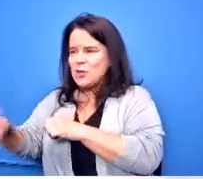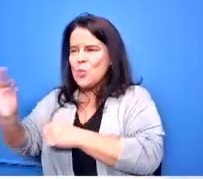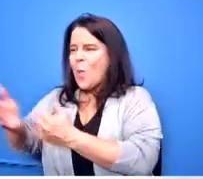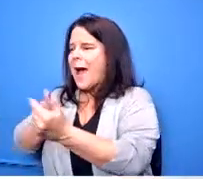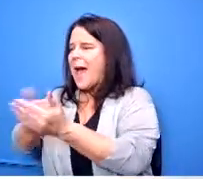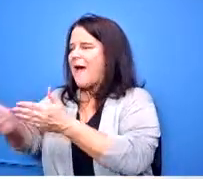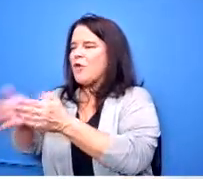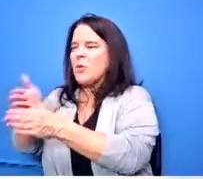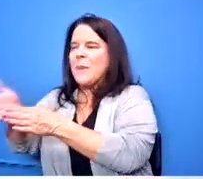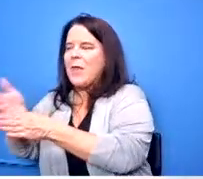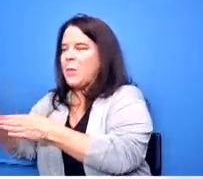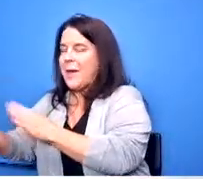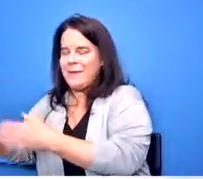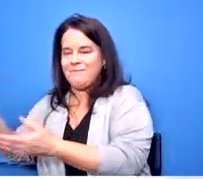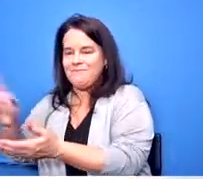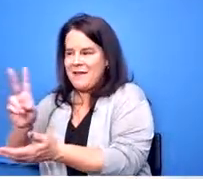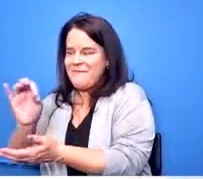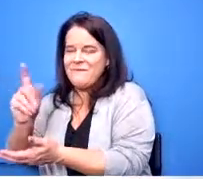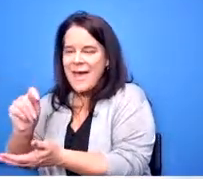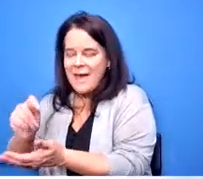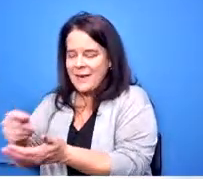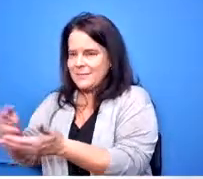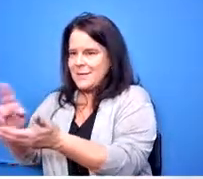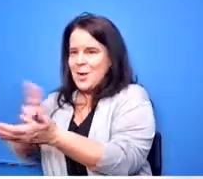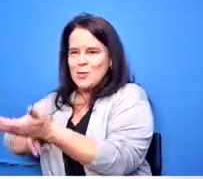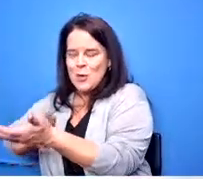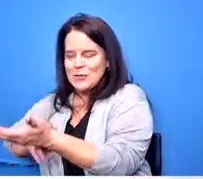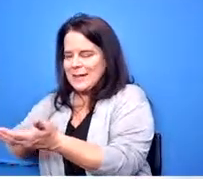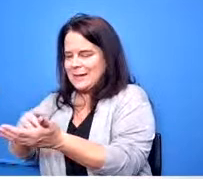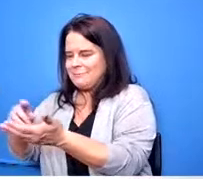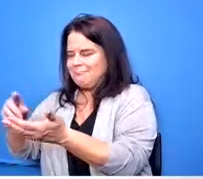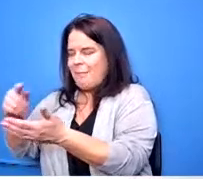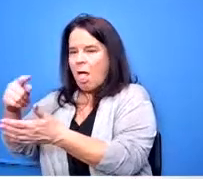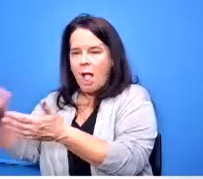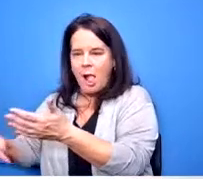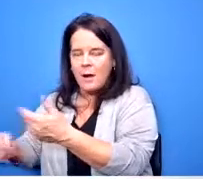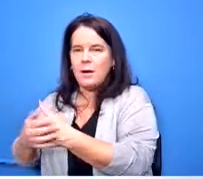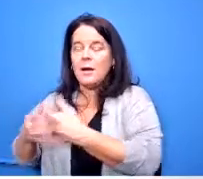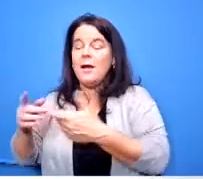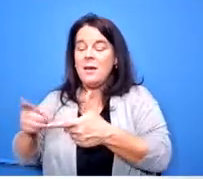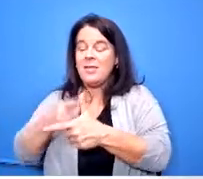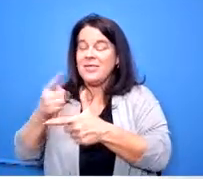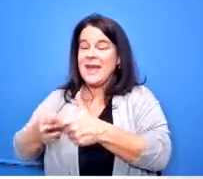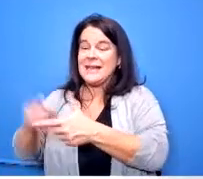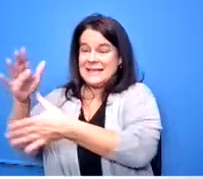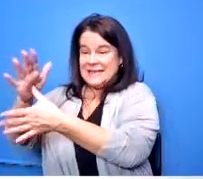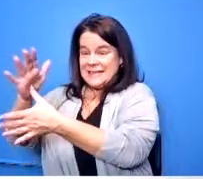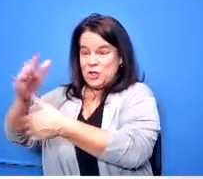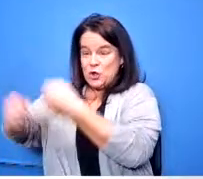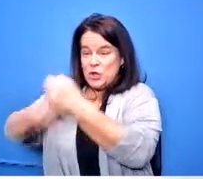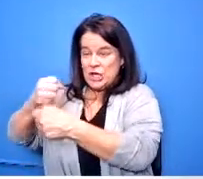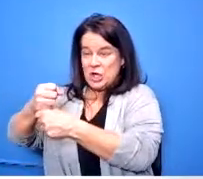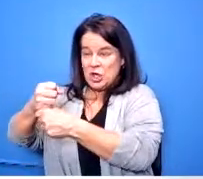if it's pre-nursing and then during their senior year they only report to school for